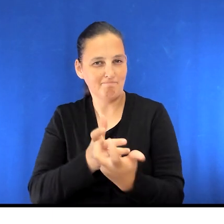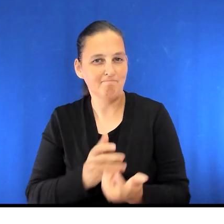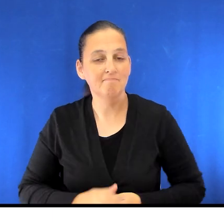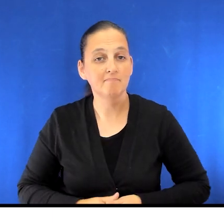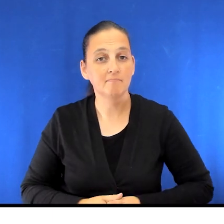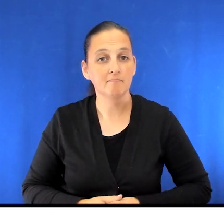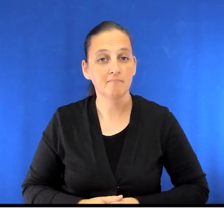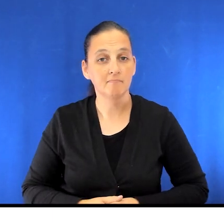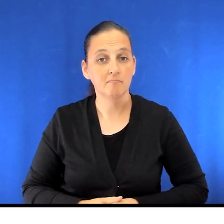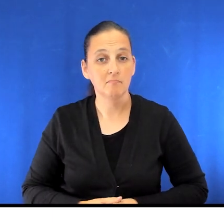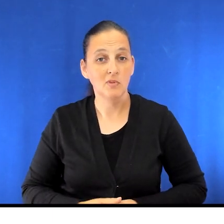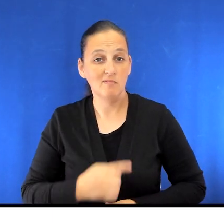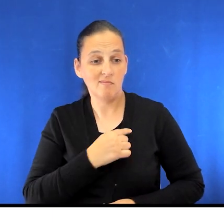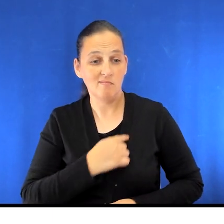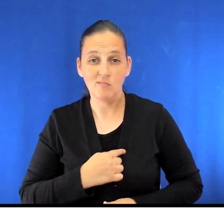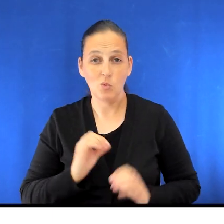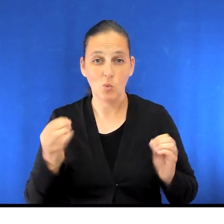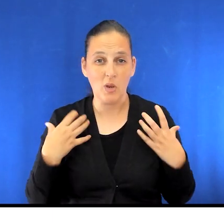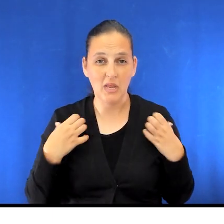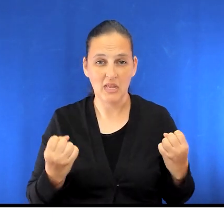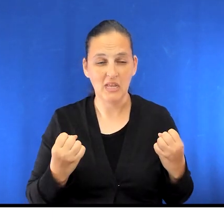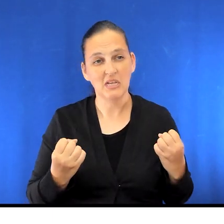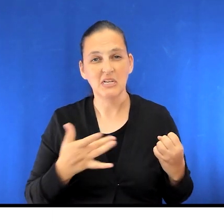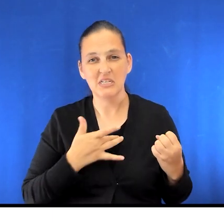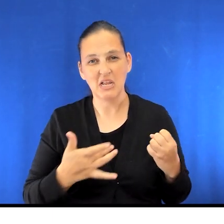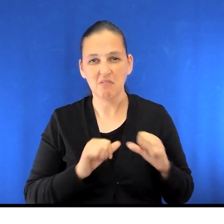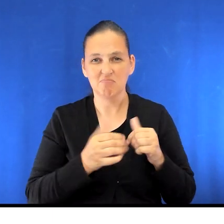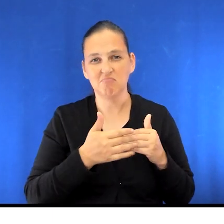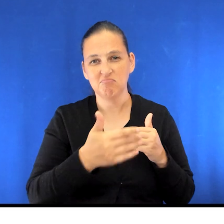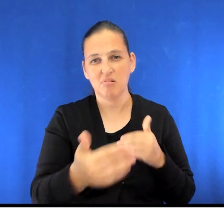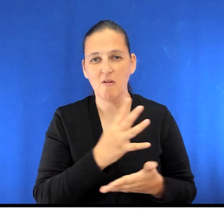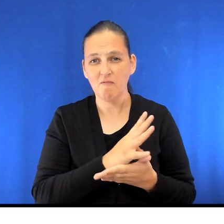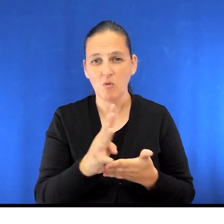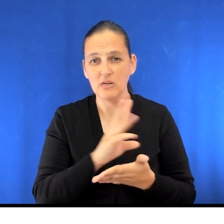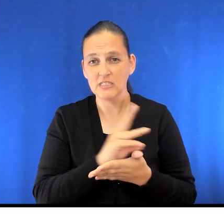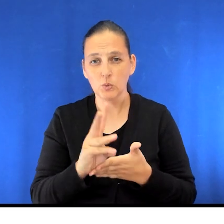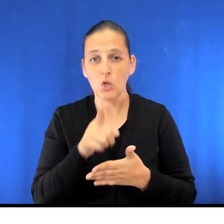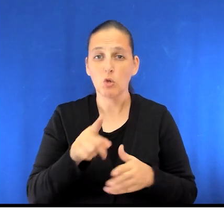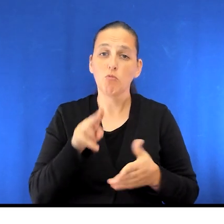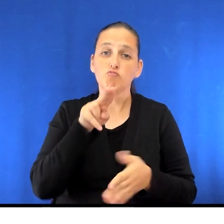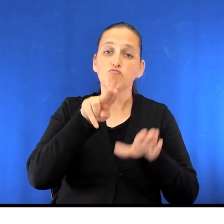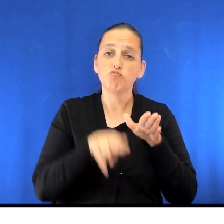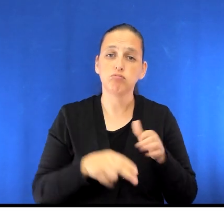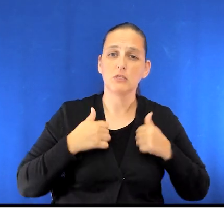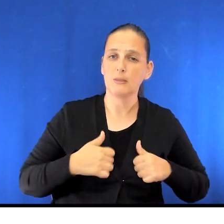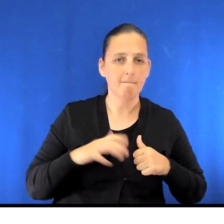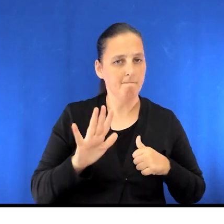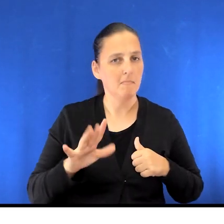Until your incision is well healed in approximately four to six weeks, avoid soaking in a tub, but you can shower using mild soap.